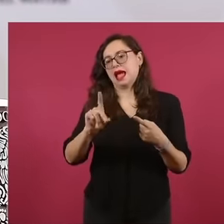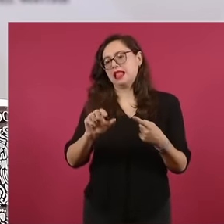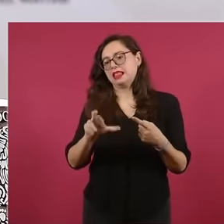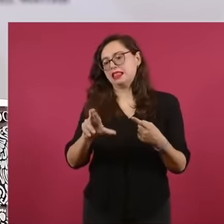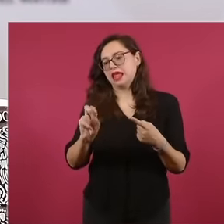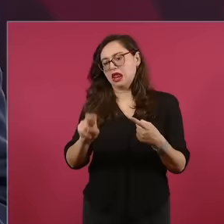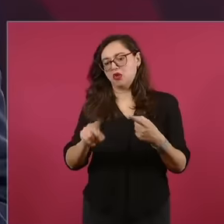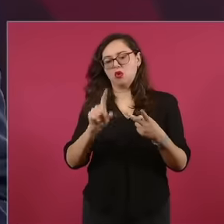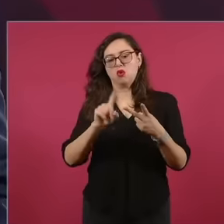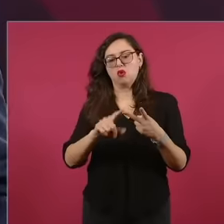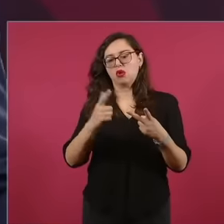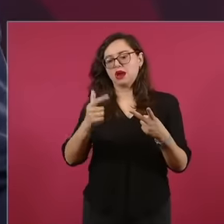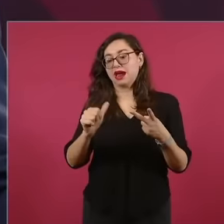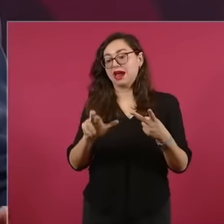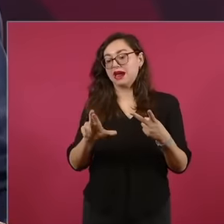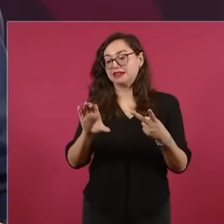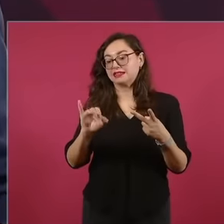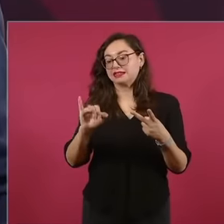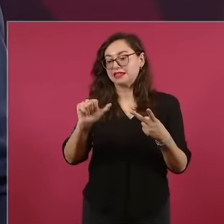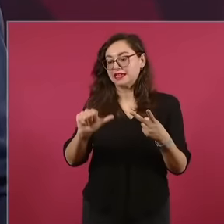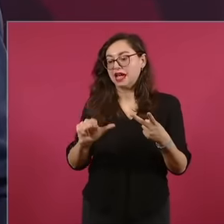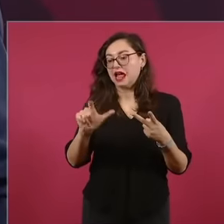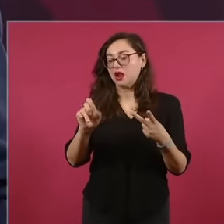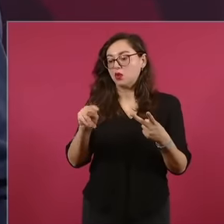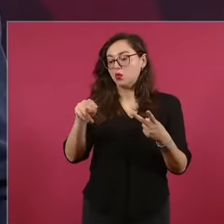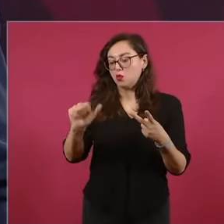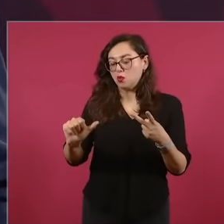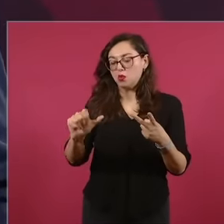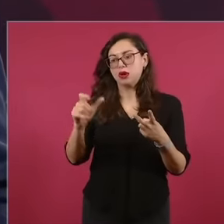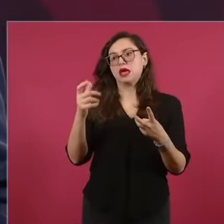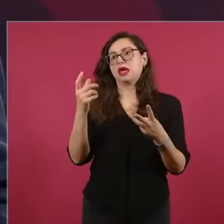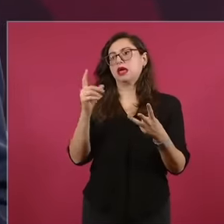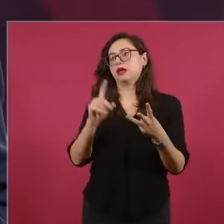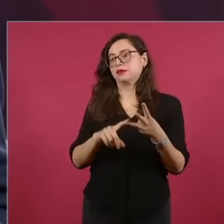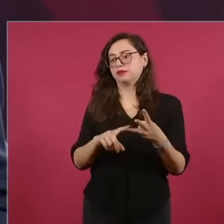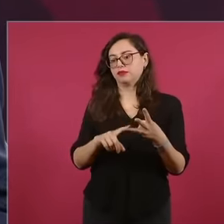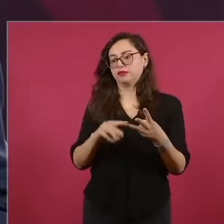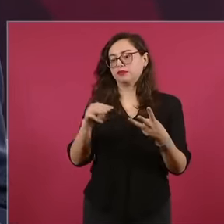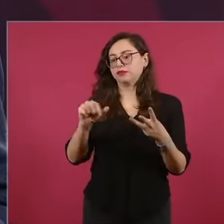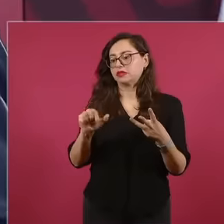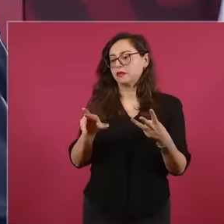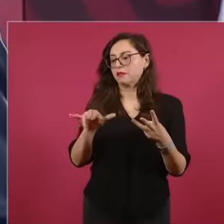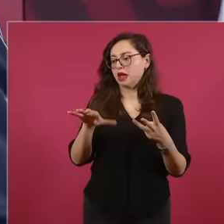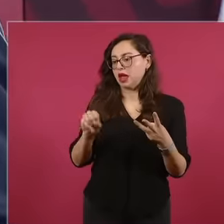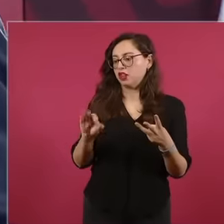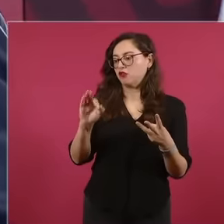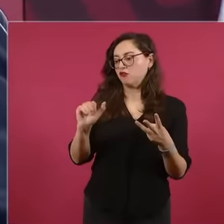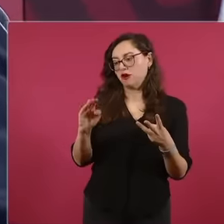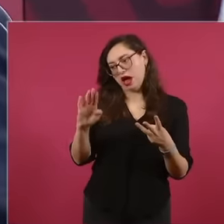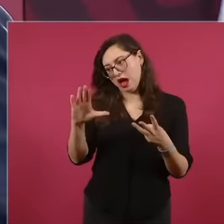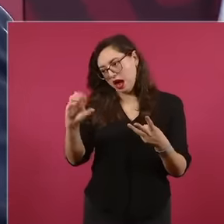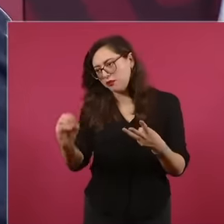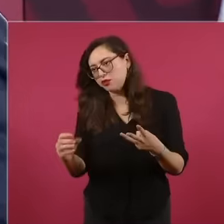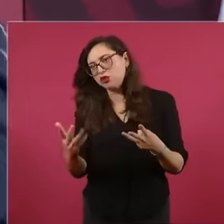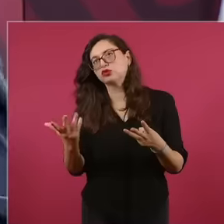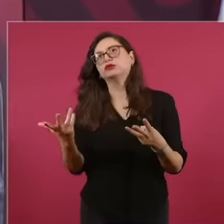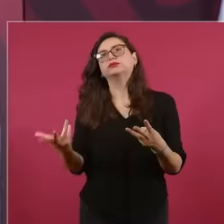Luna deio Fabio Beltrones,